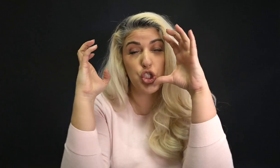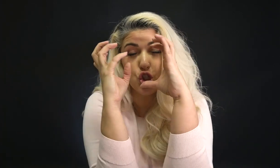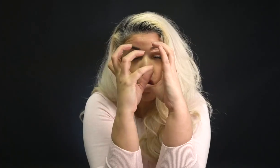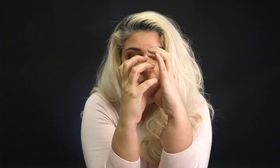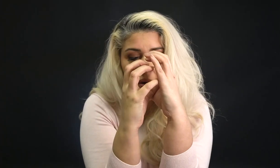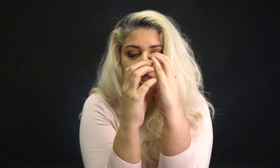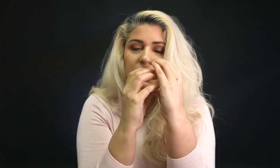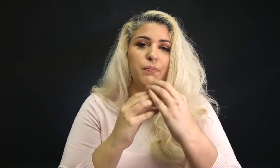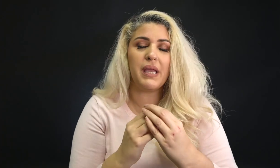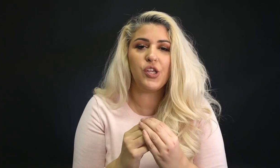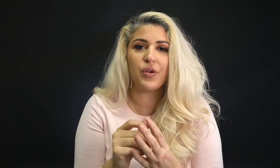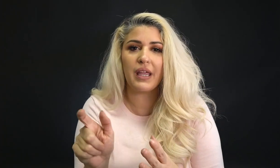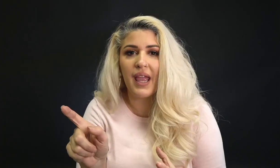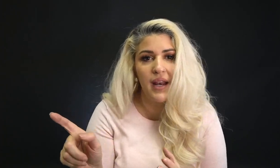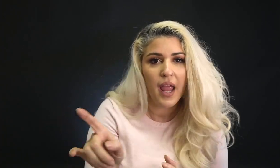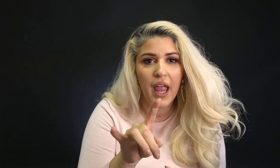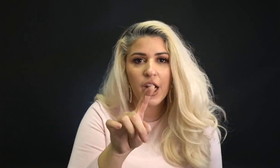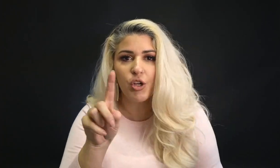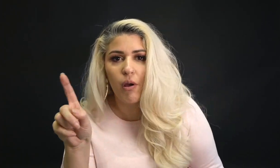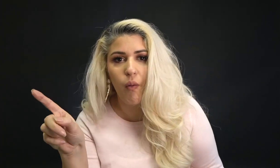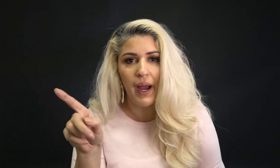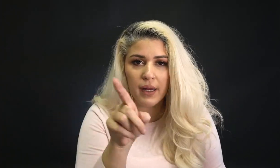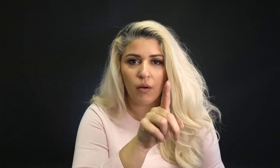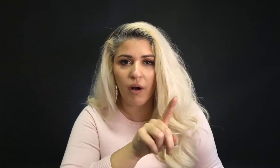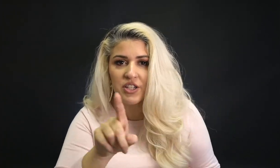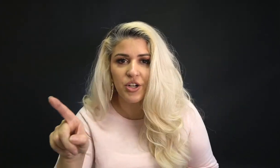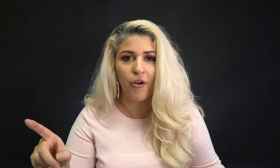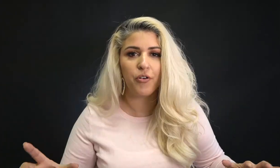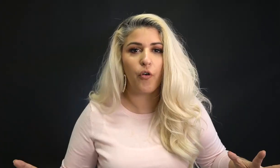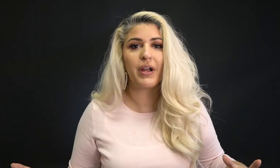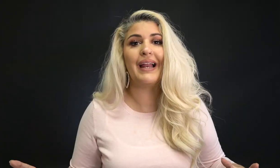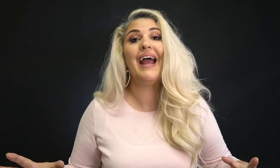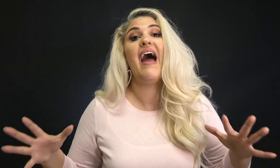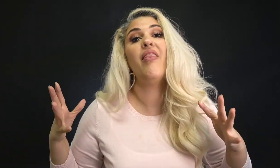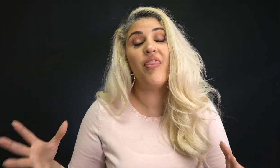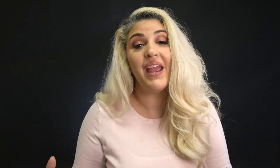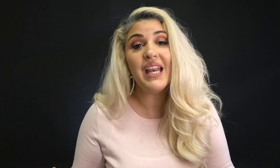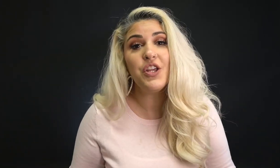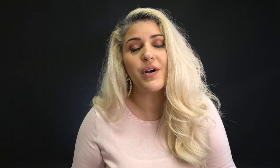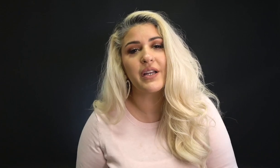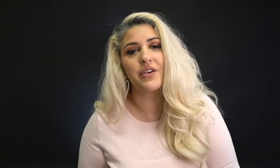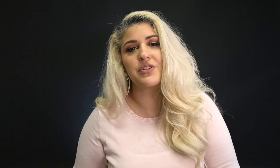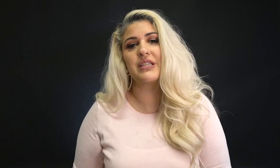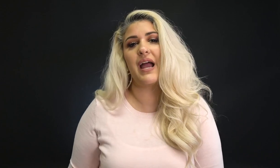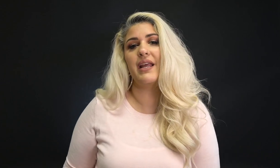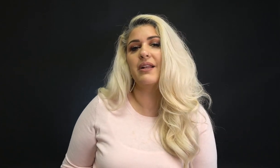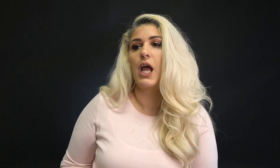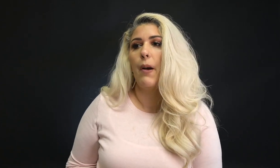the slowest speed you can get, and you rewind it and watch it over and over again. And then you could understand it.